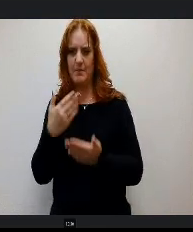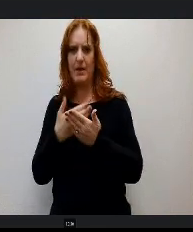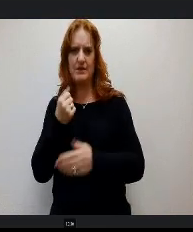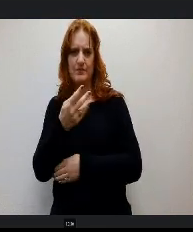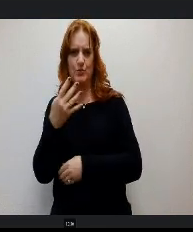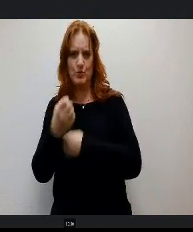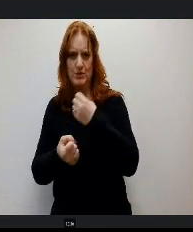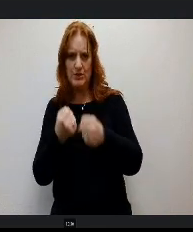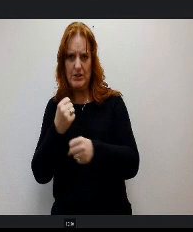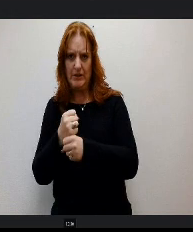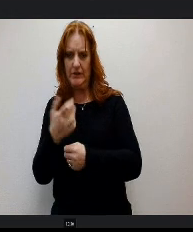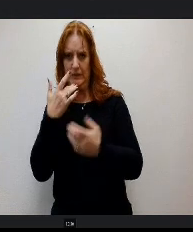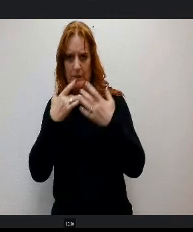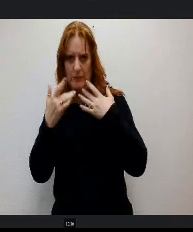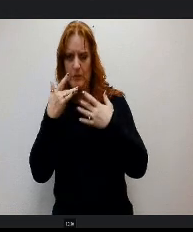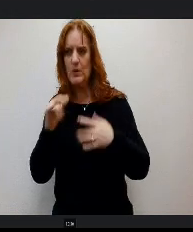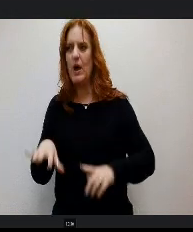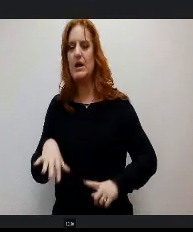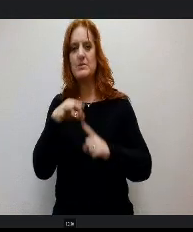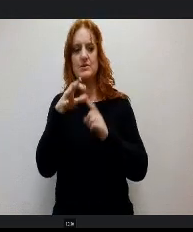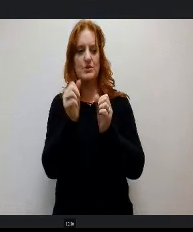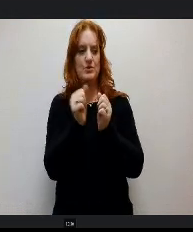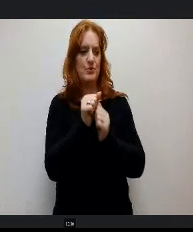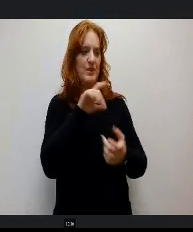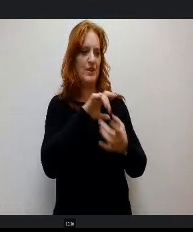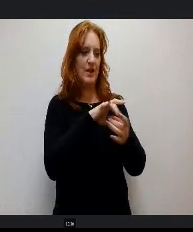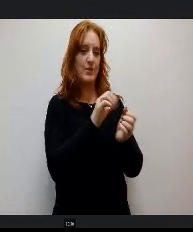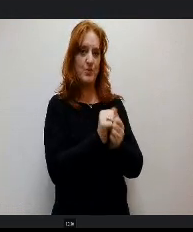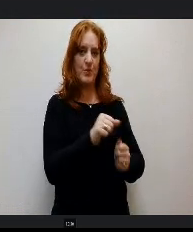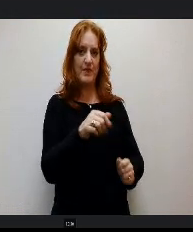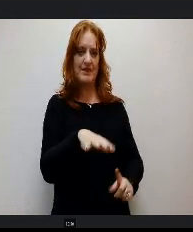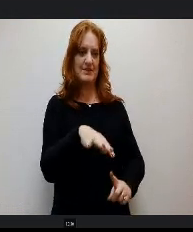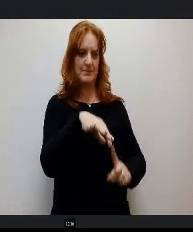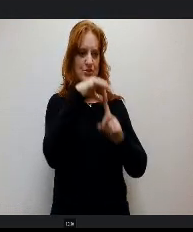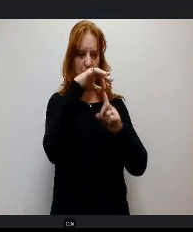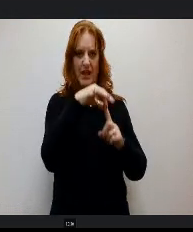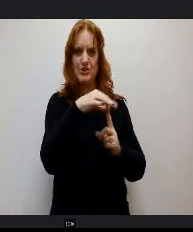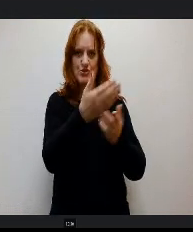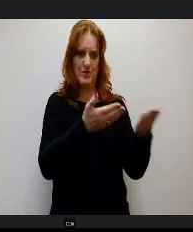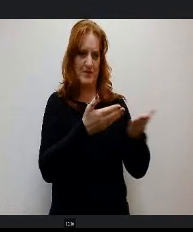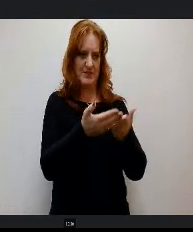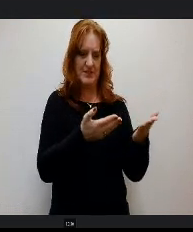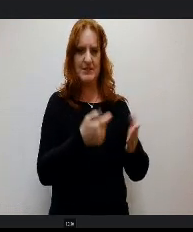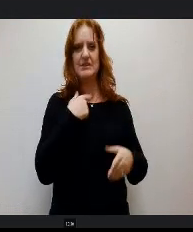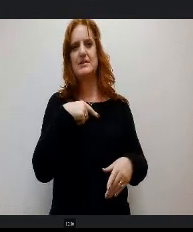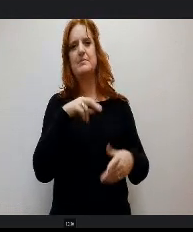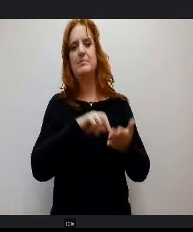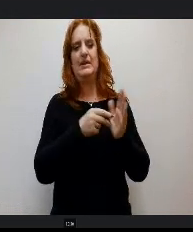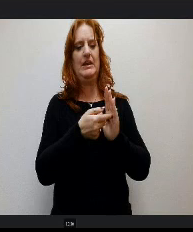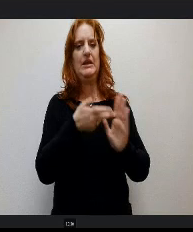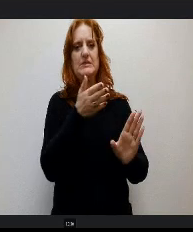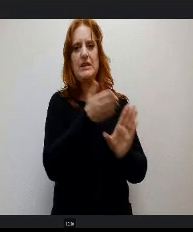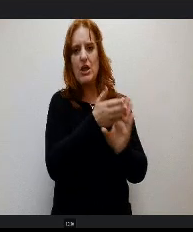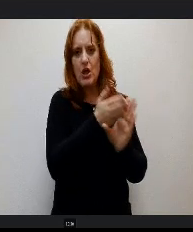especially in areas related to specialized service providers That's our school psychologist, our speech language, our